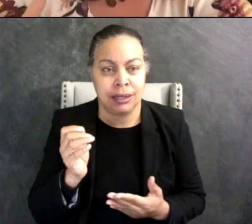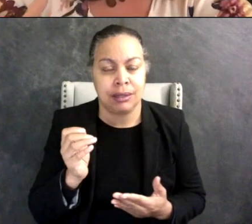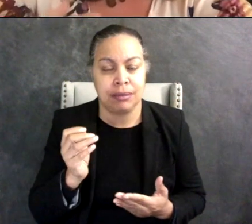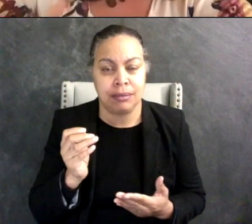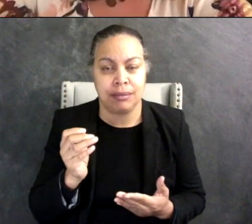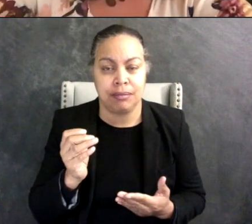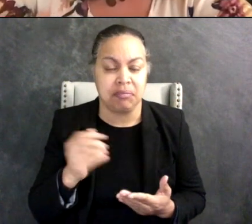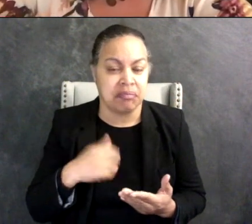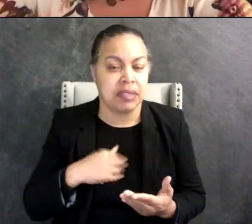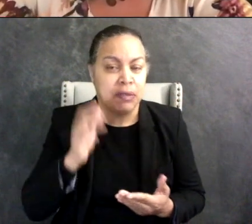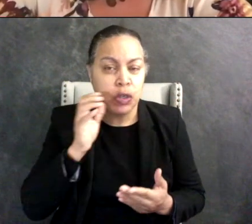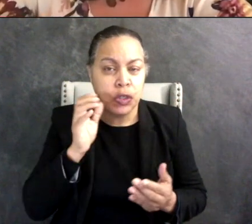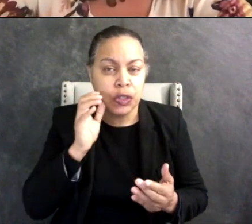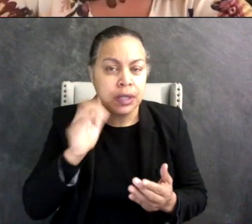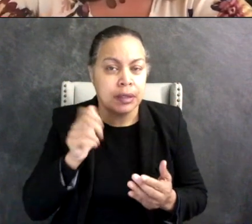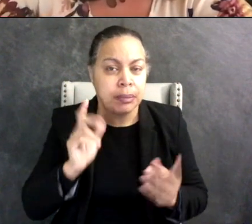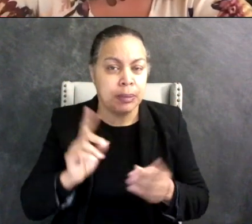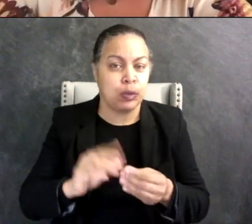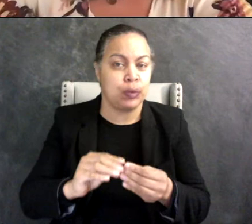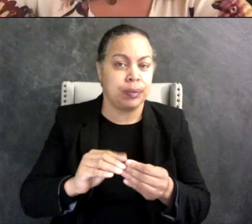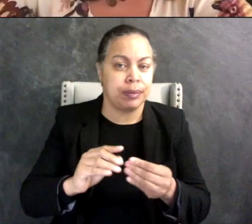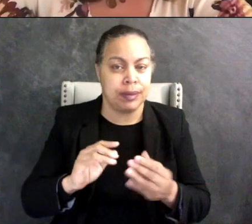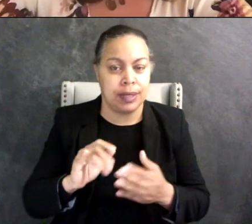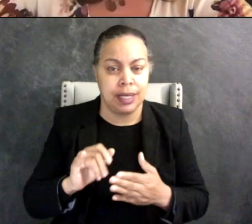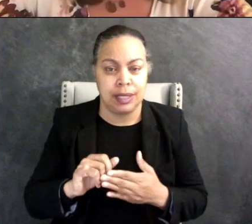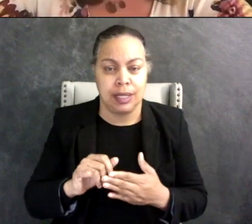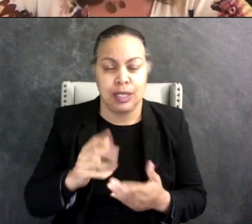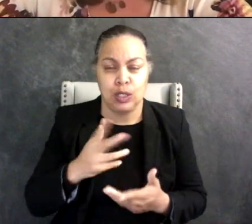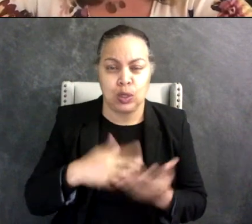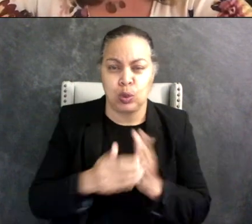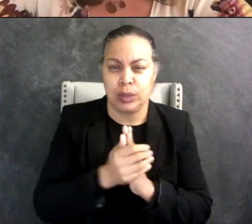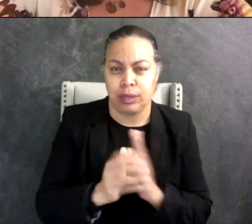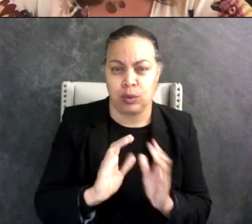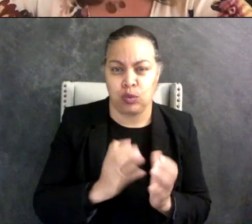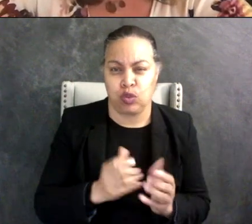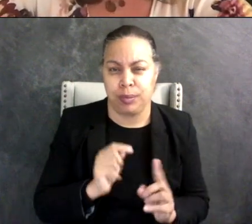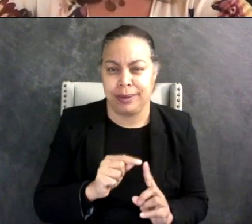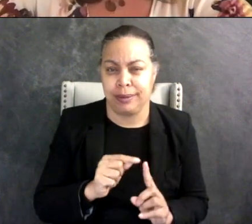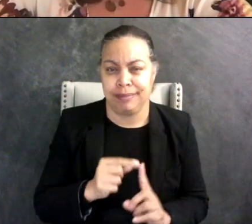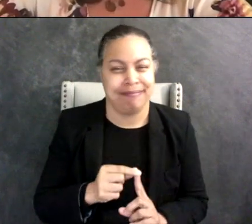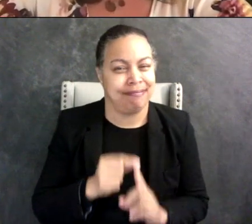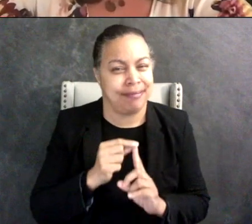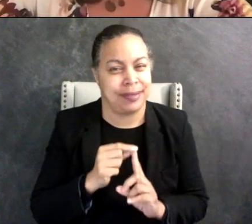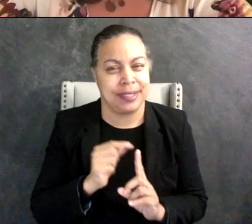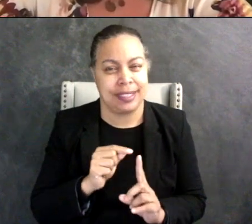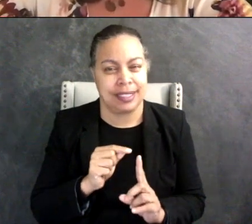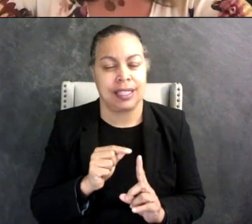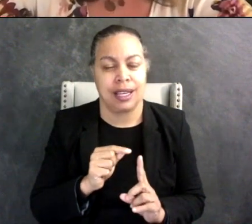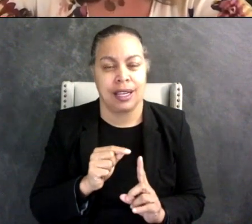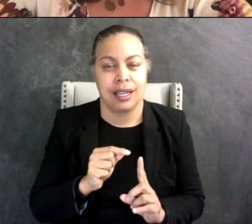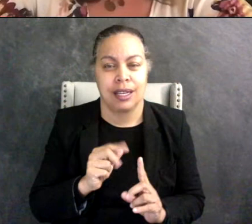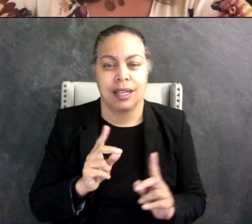I've heard other people say about social skills groups especially that a lot of times they're kind